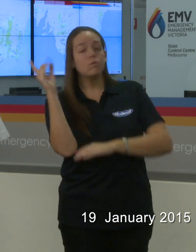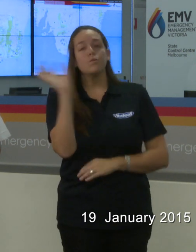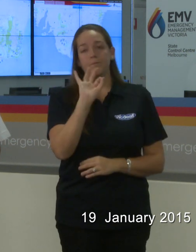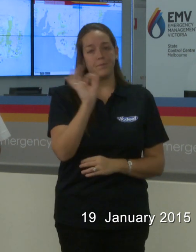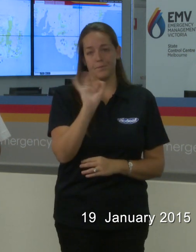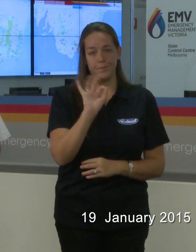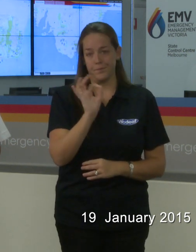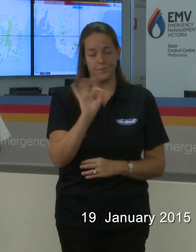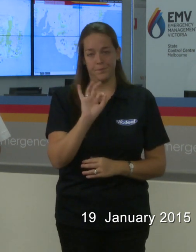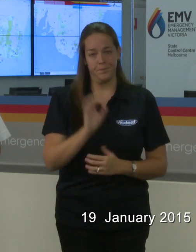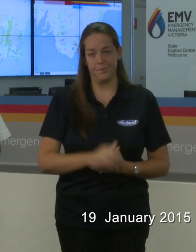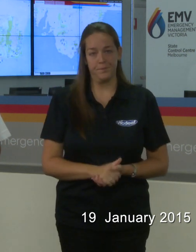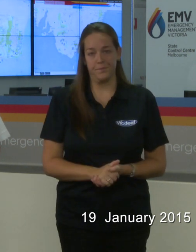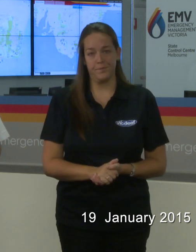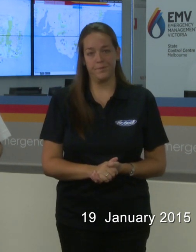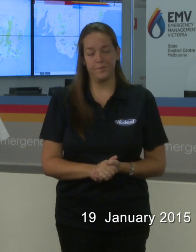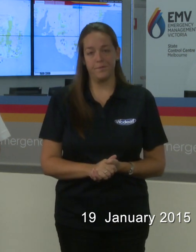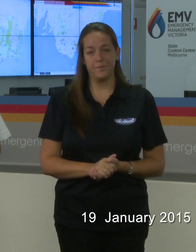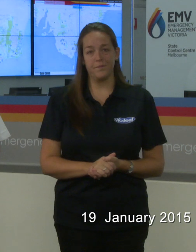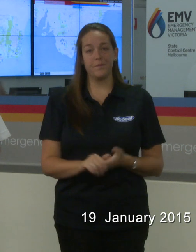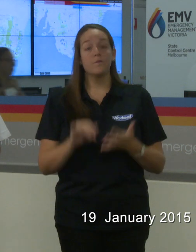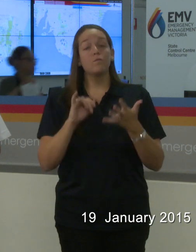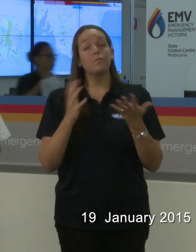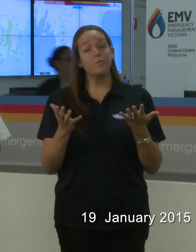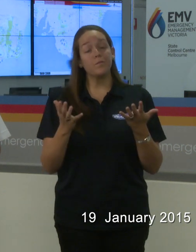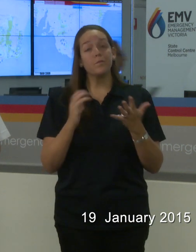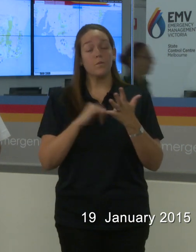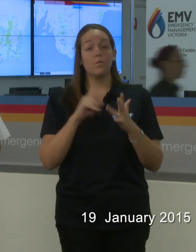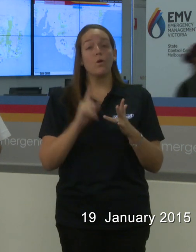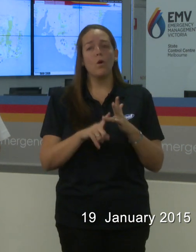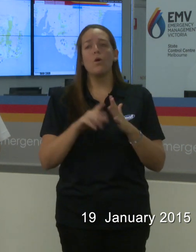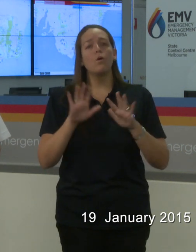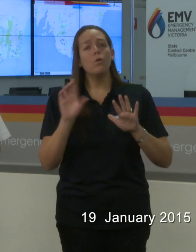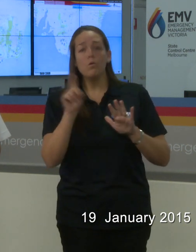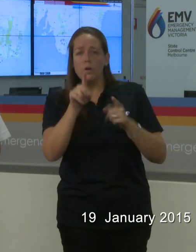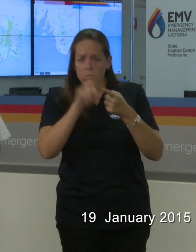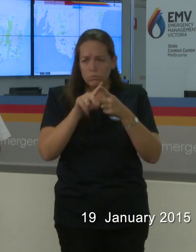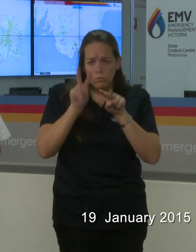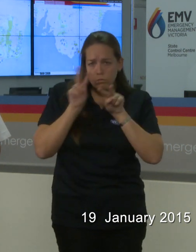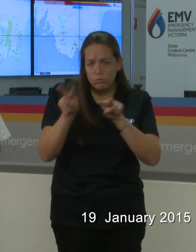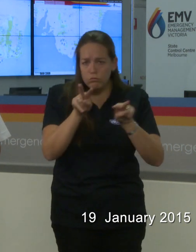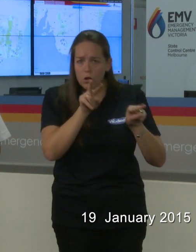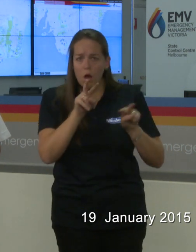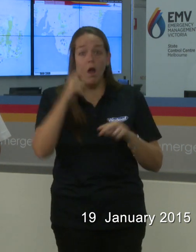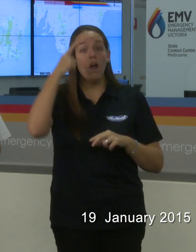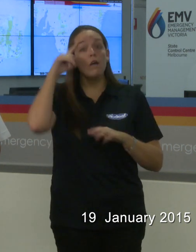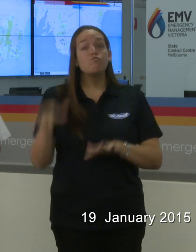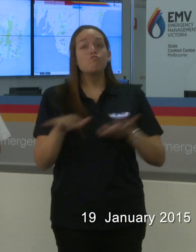across anywhere in the state. So is suppose that is a bit of a message out there to say just be careful with fire, but we are certainly not the top end of any threat